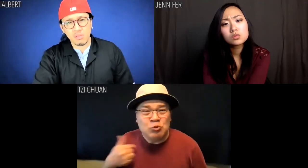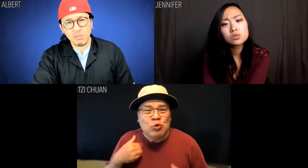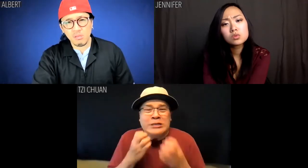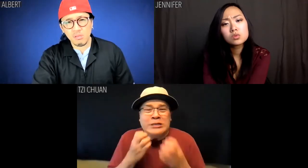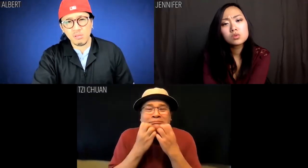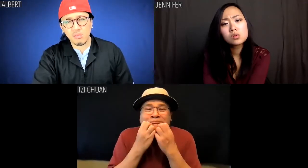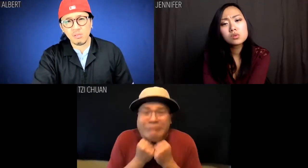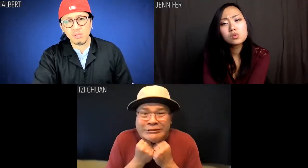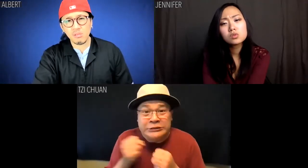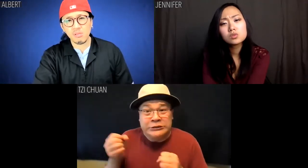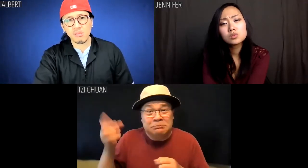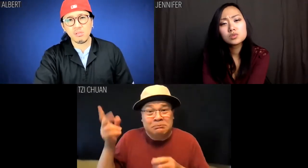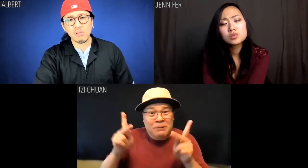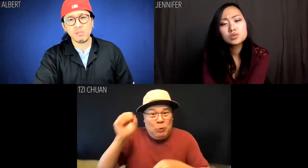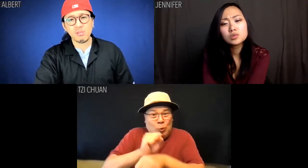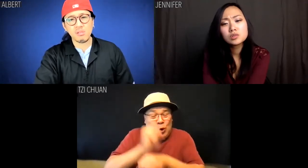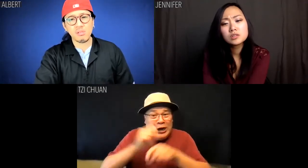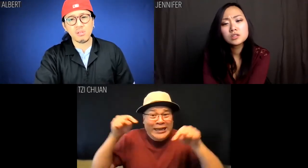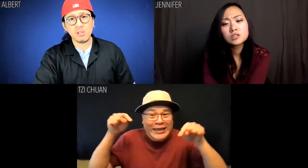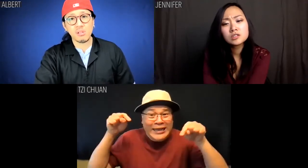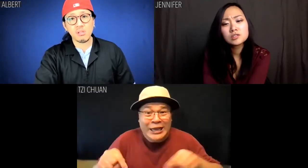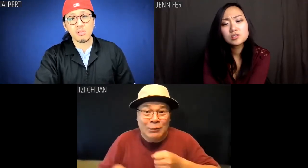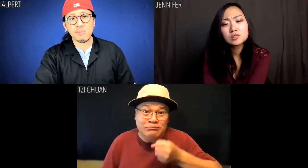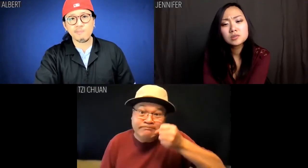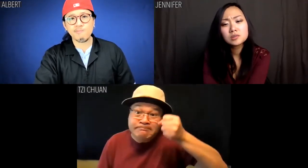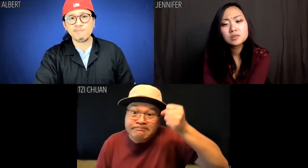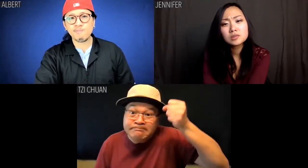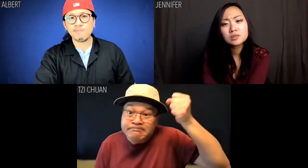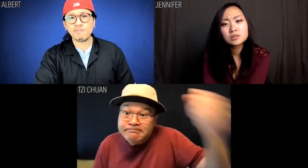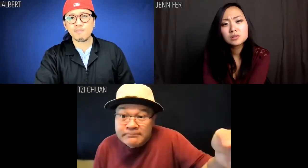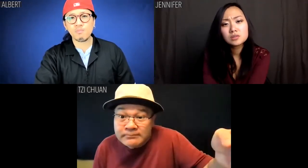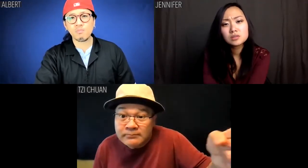We care most about the utility of worker placement.